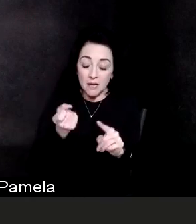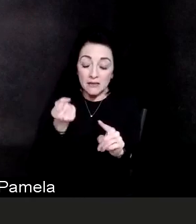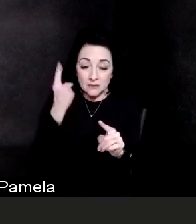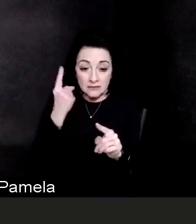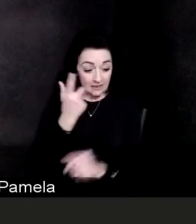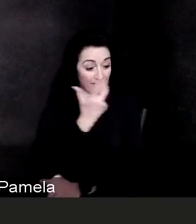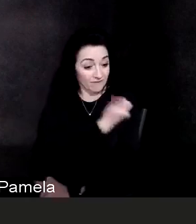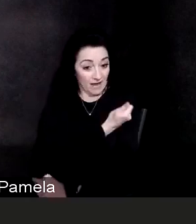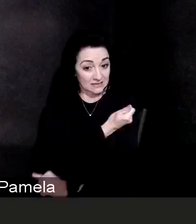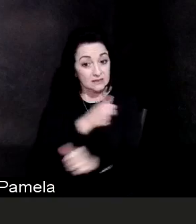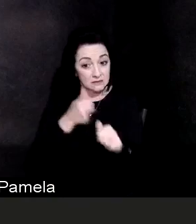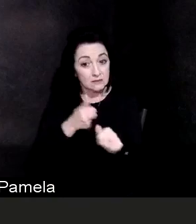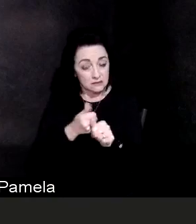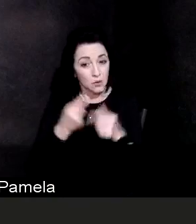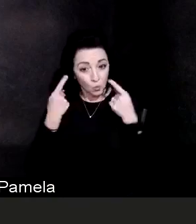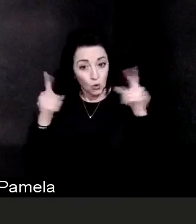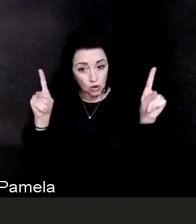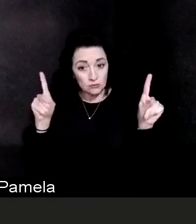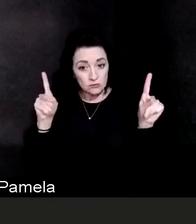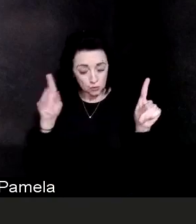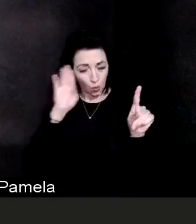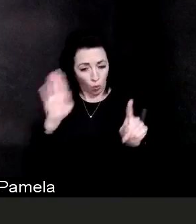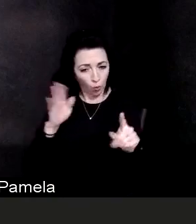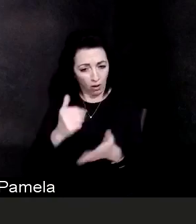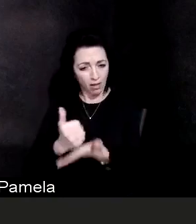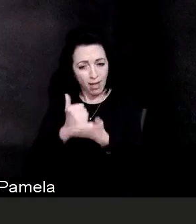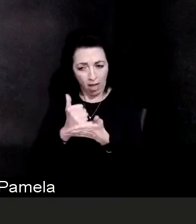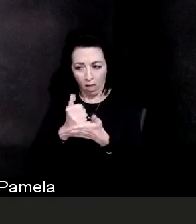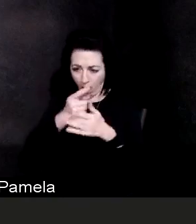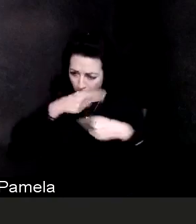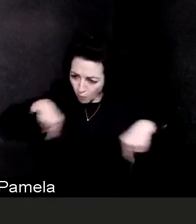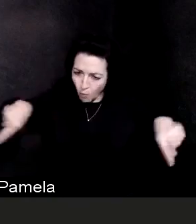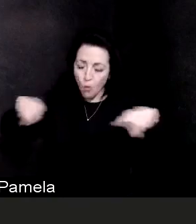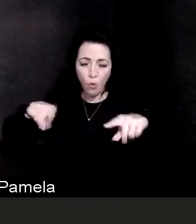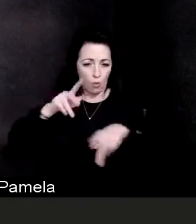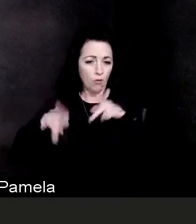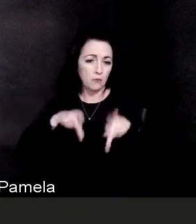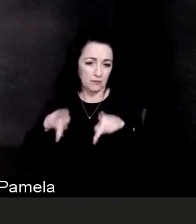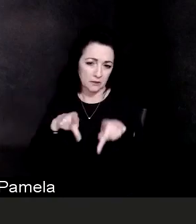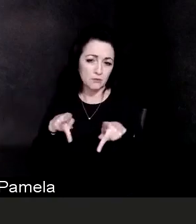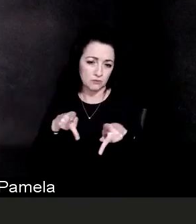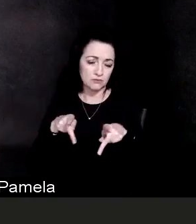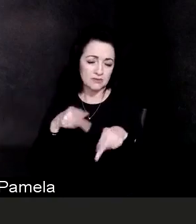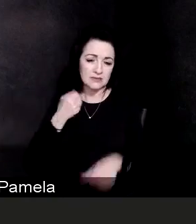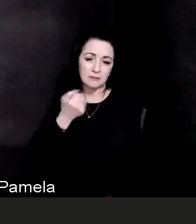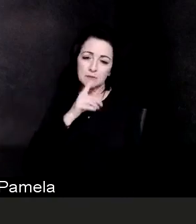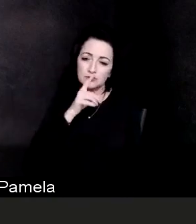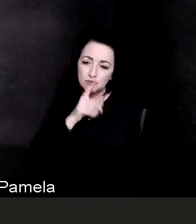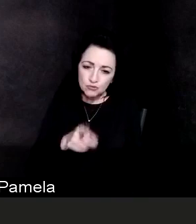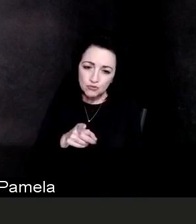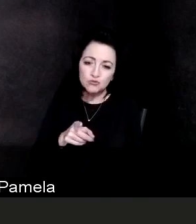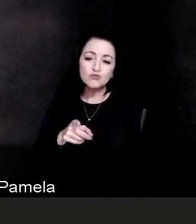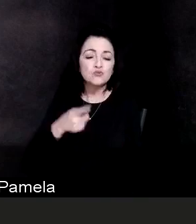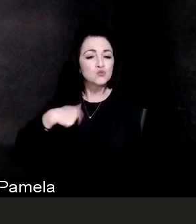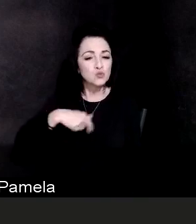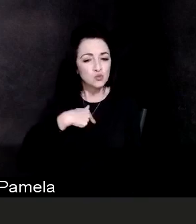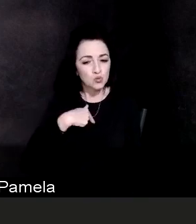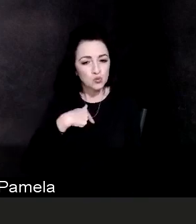but we need to get through that point and make sure that we are staying away, that we're staying safe so that